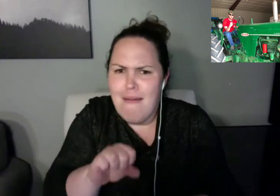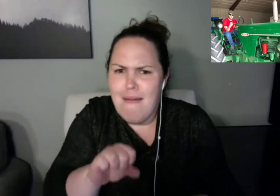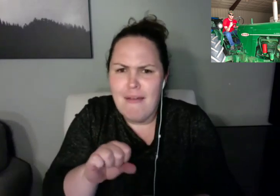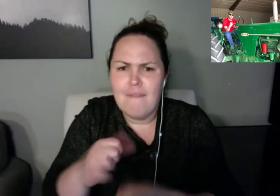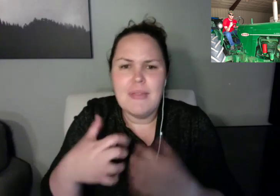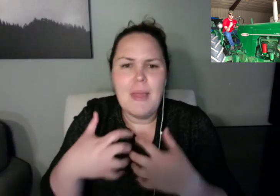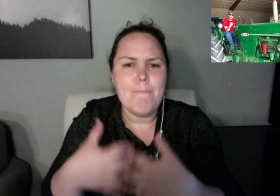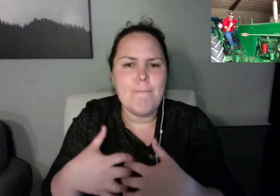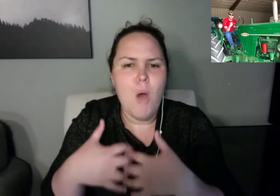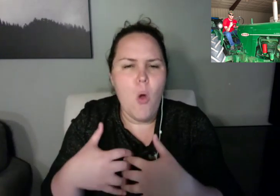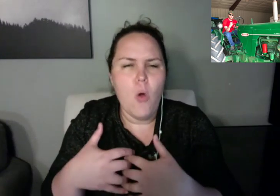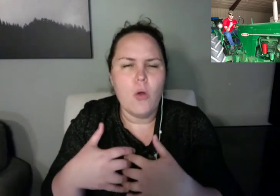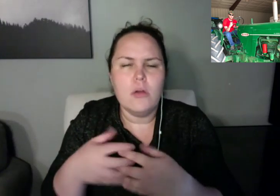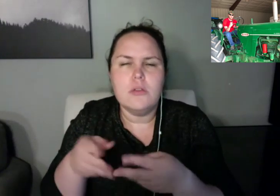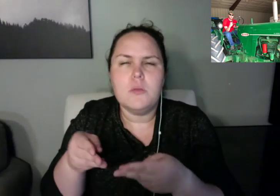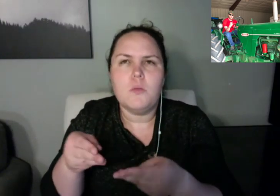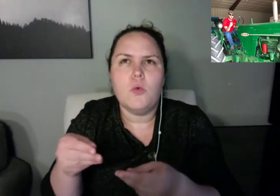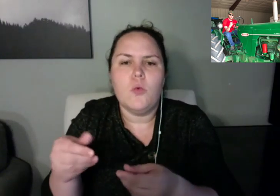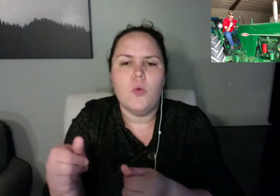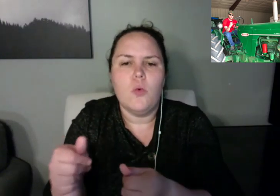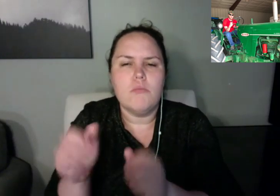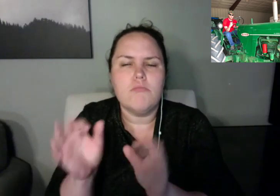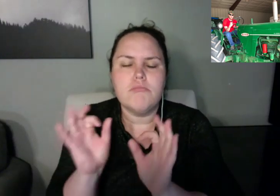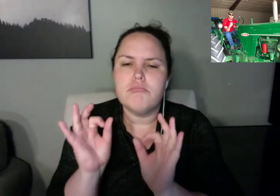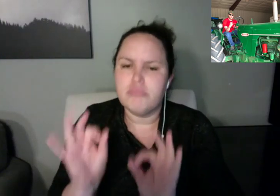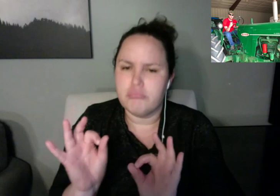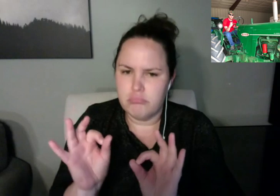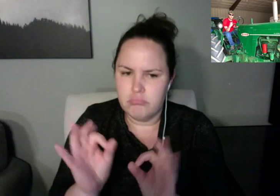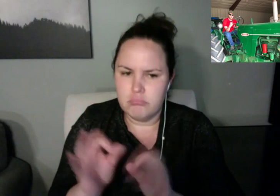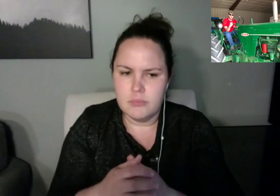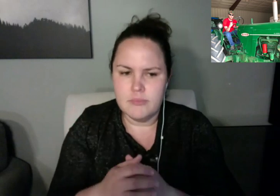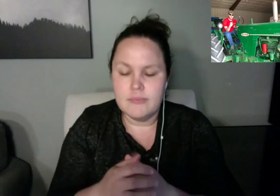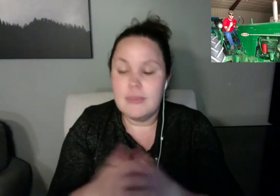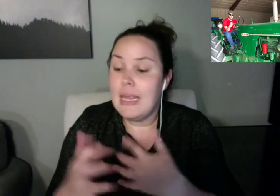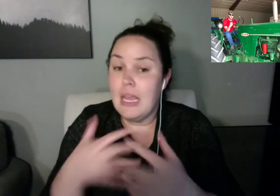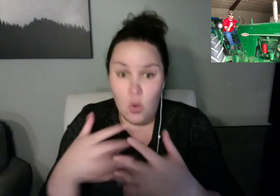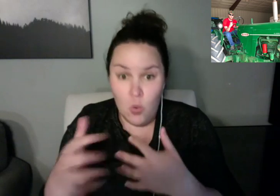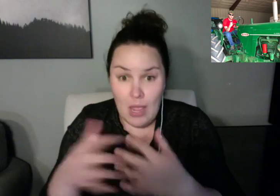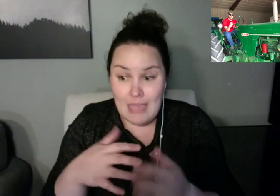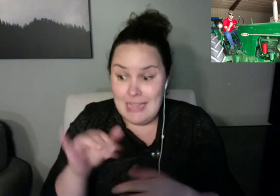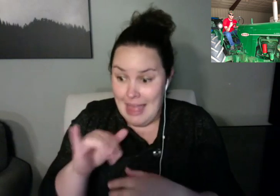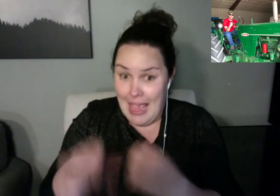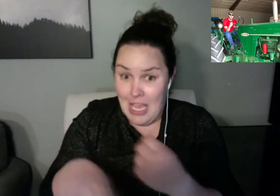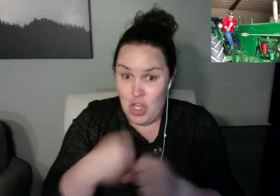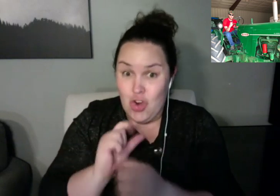Practice, practice, practice a lot. >> Zack s Mom: Did you have to watch on TV?